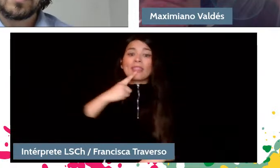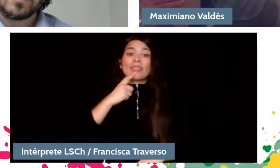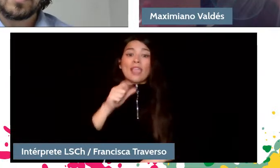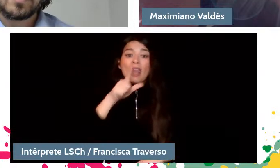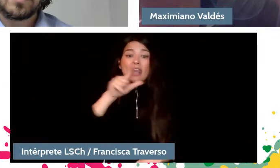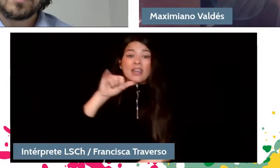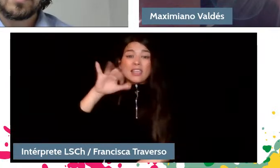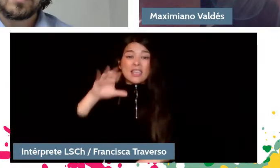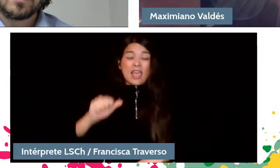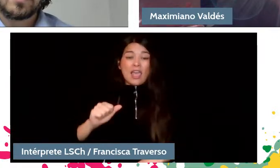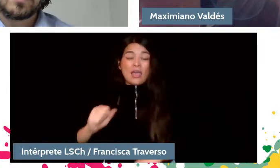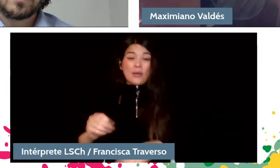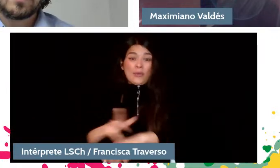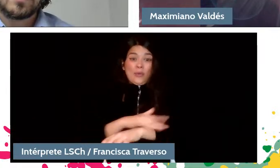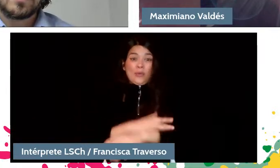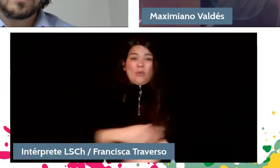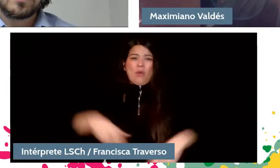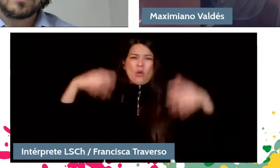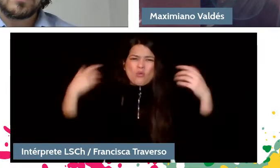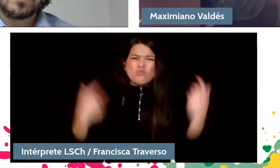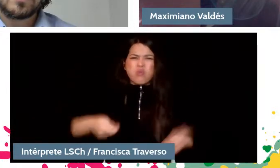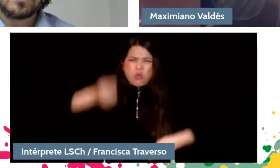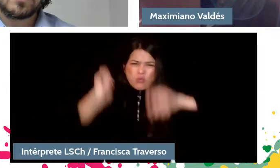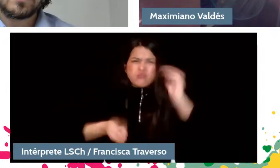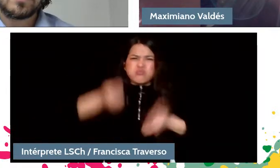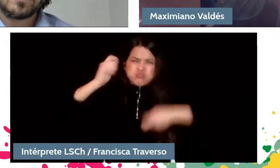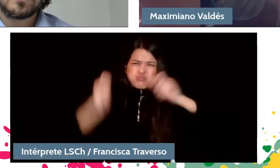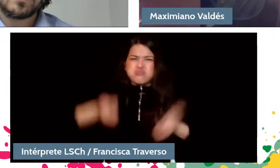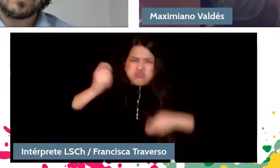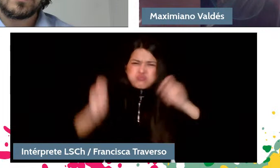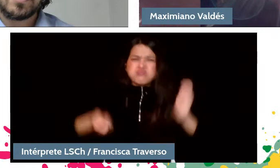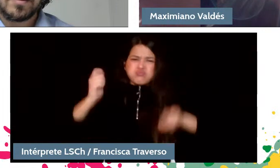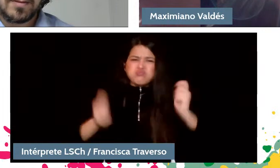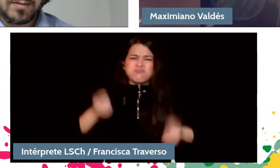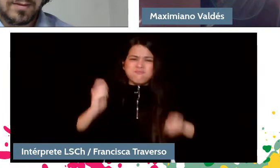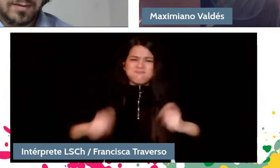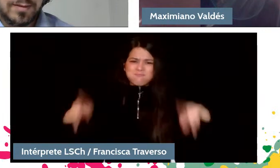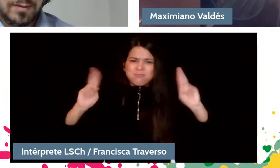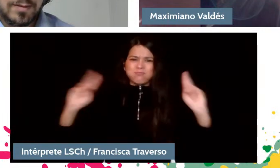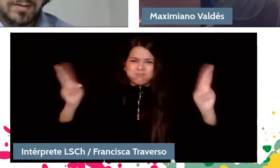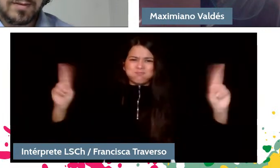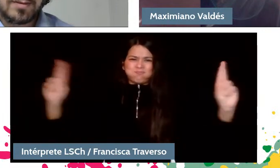due to rhythm, due to volume, and that is another type of effect. I remember, one of the areas,